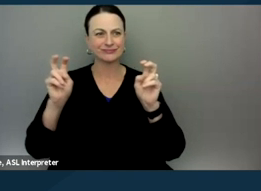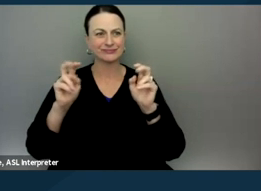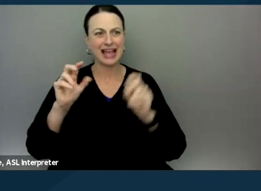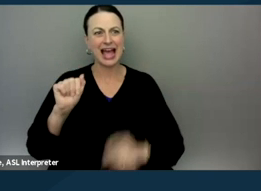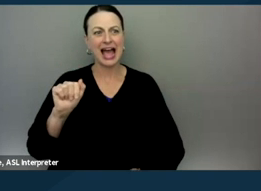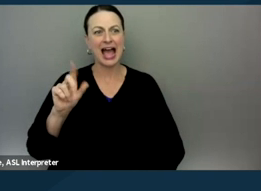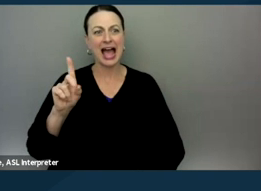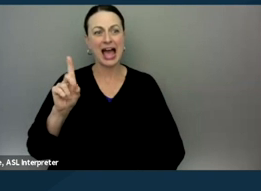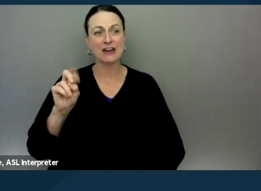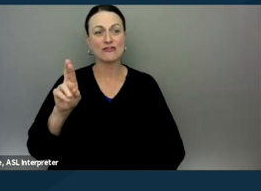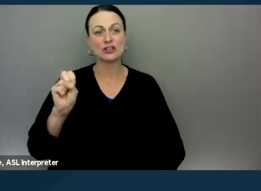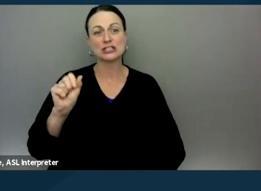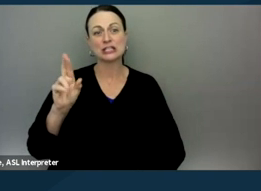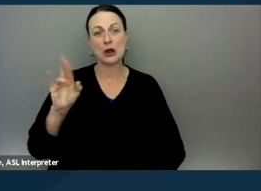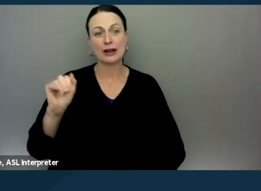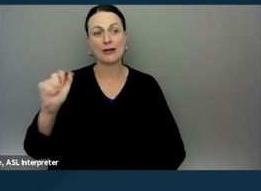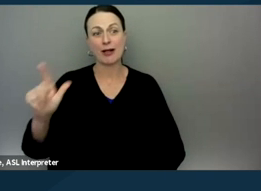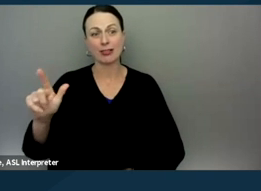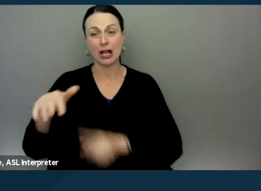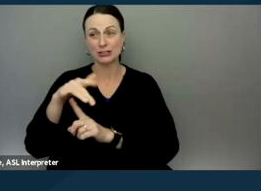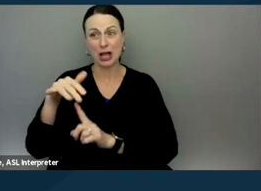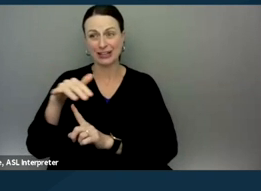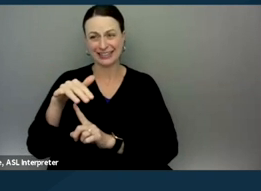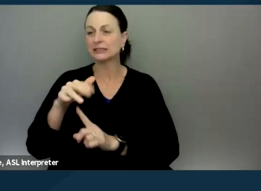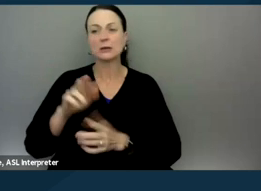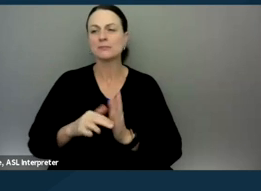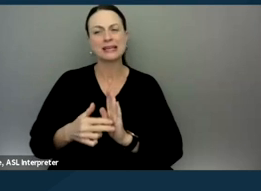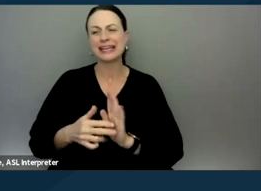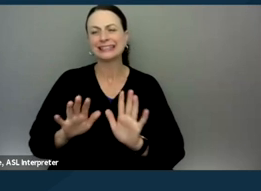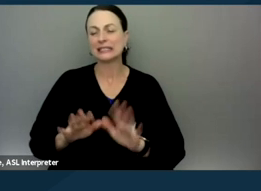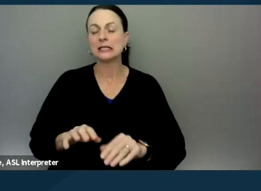Now, generally you cannot represent as a non-attorney